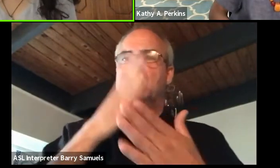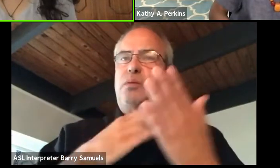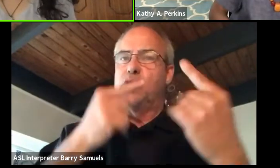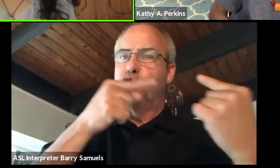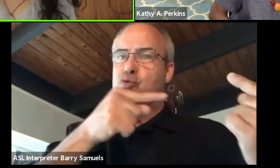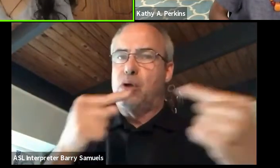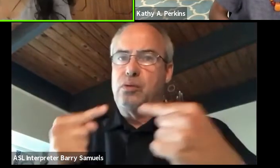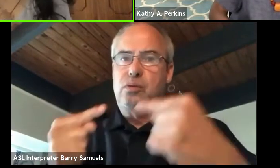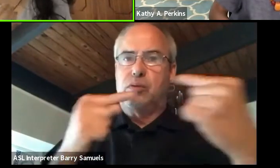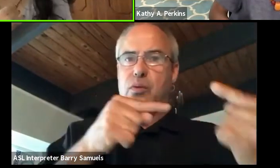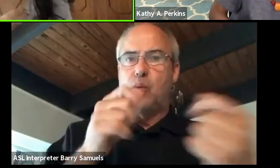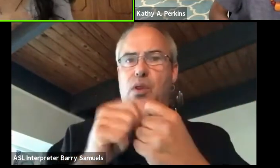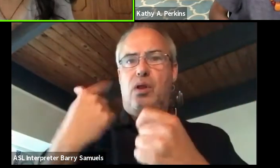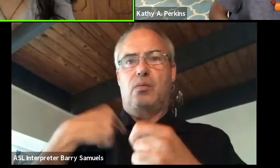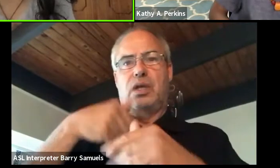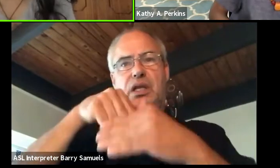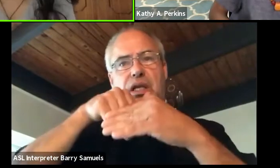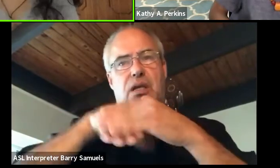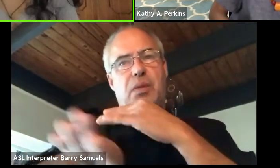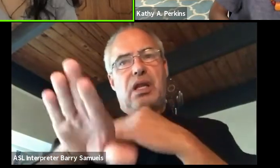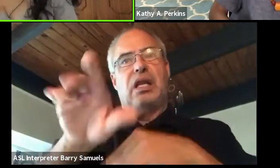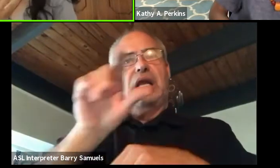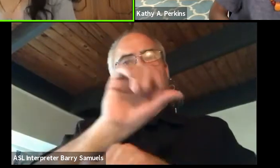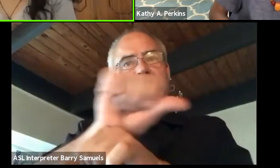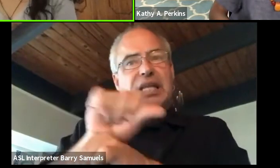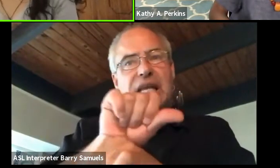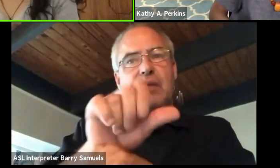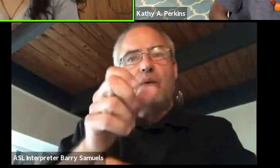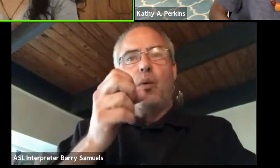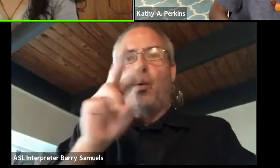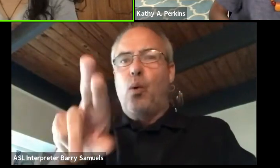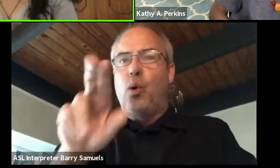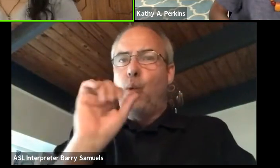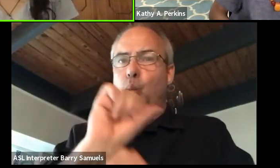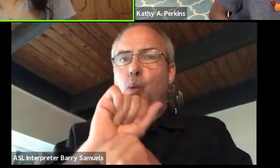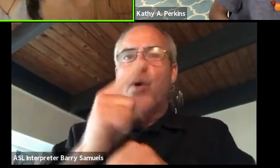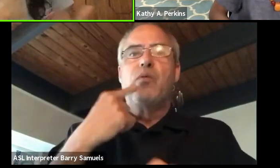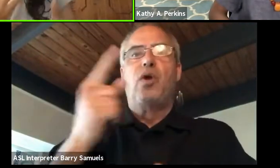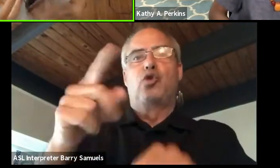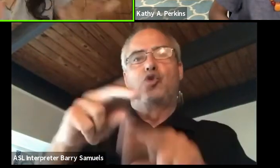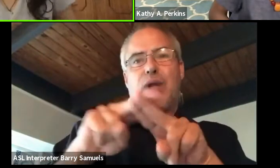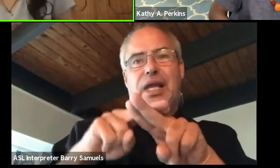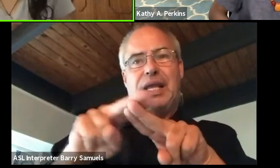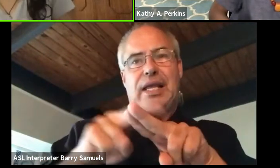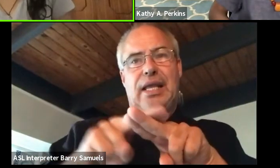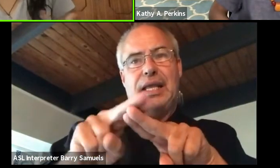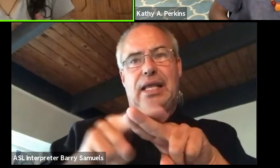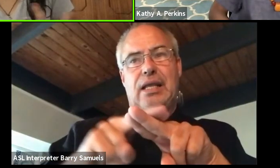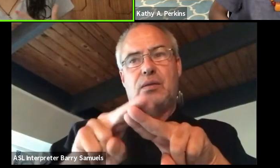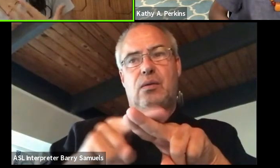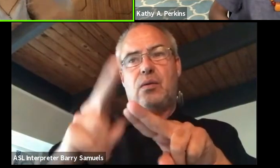where we came as indentured laborers, or as workers for the railway and have to sort of build our own lives here as well.